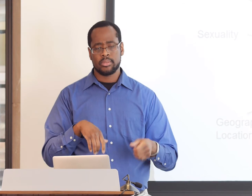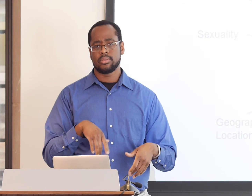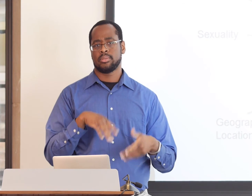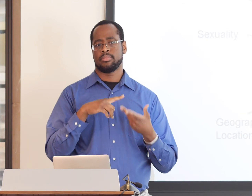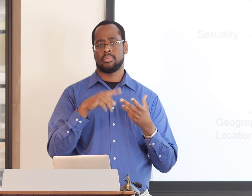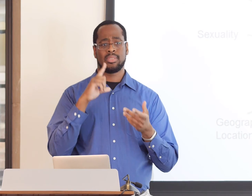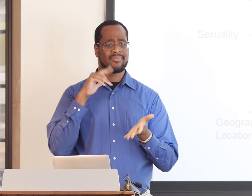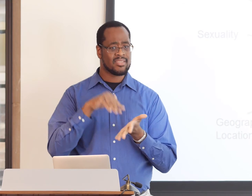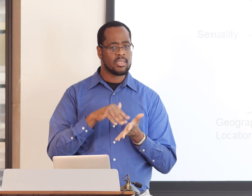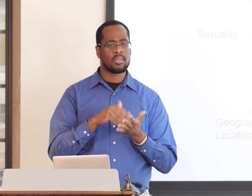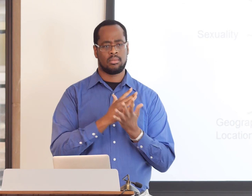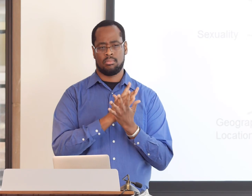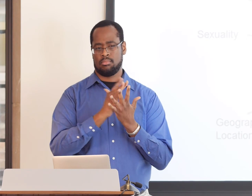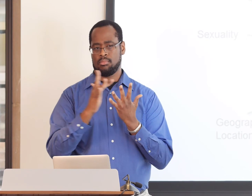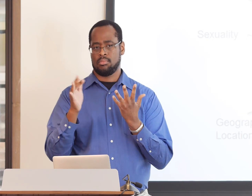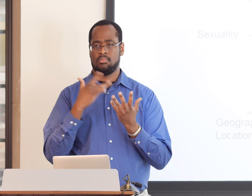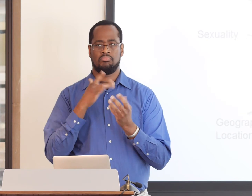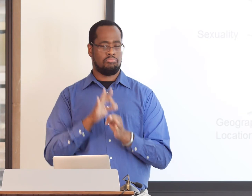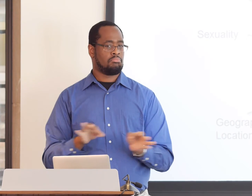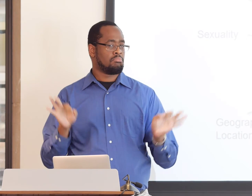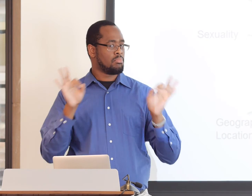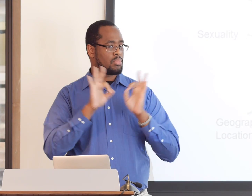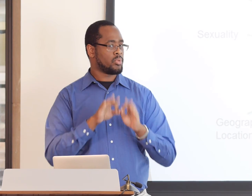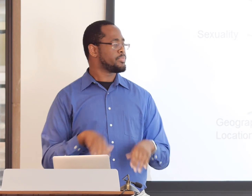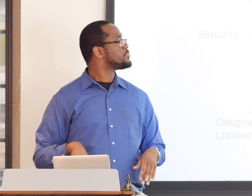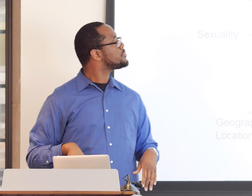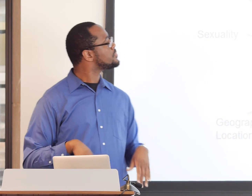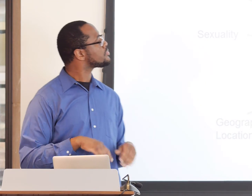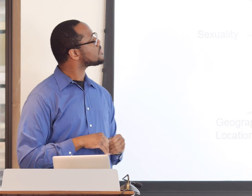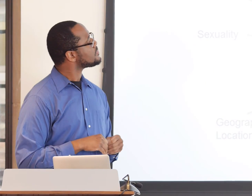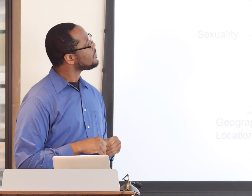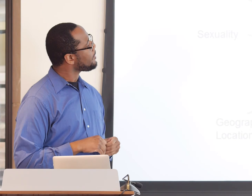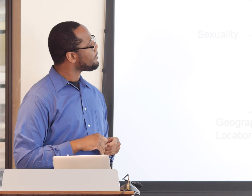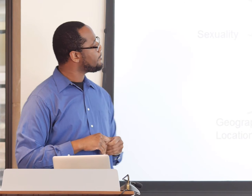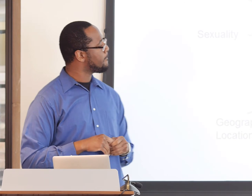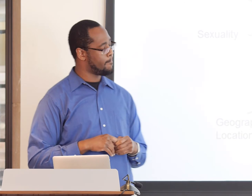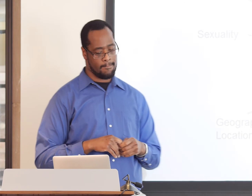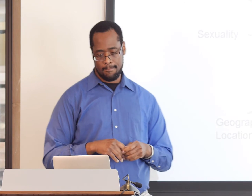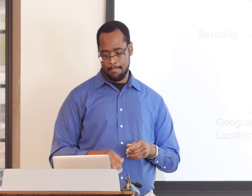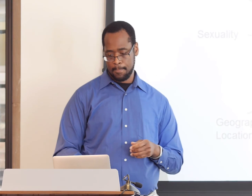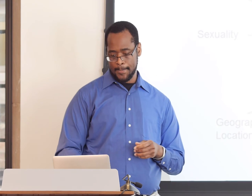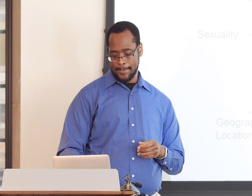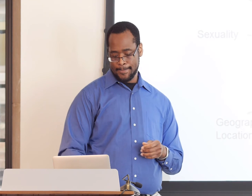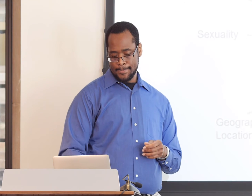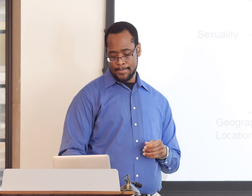discussions of Linguistics and Language and Deaf study. I think this is a crucial point.